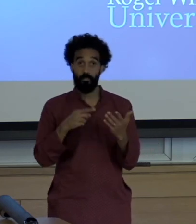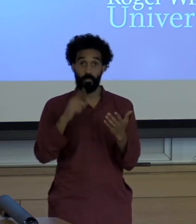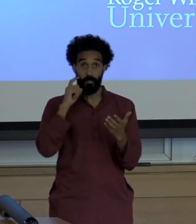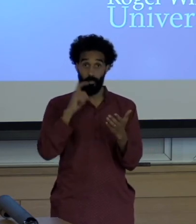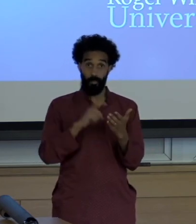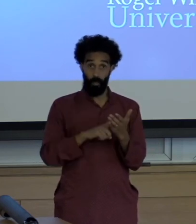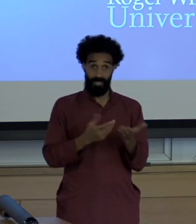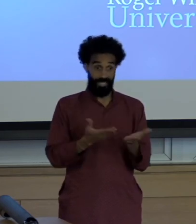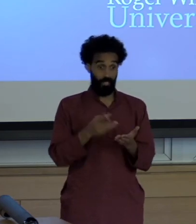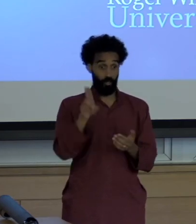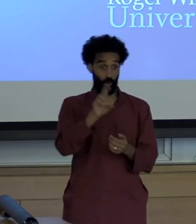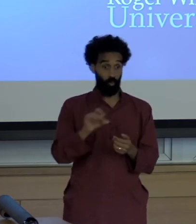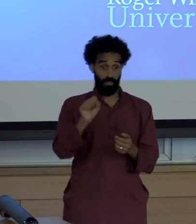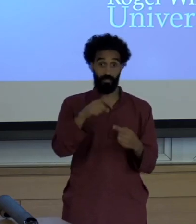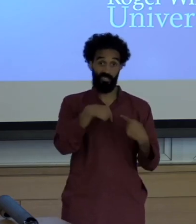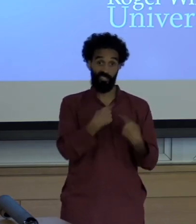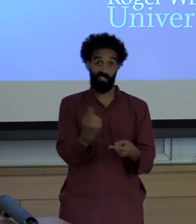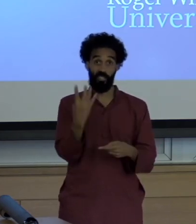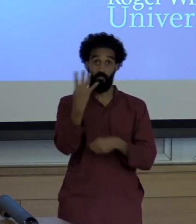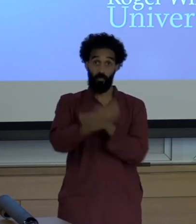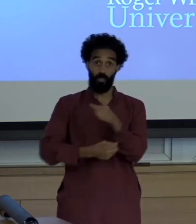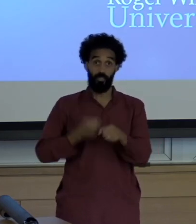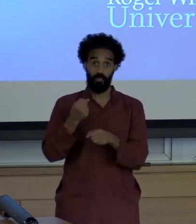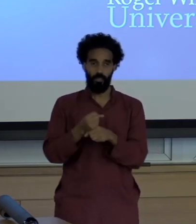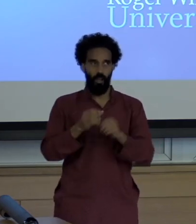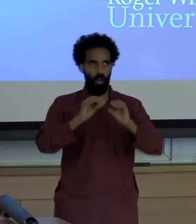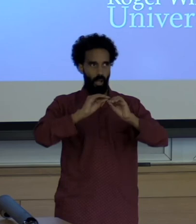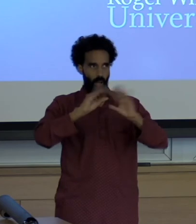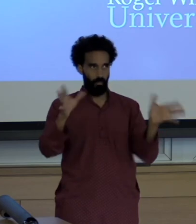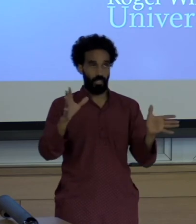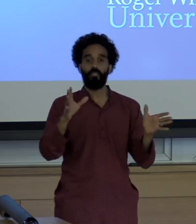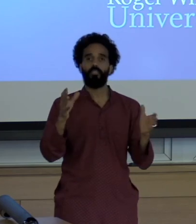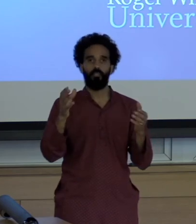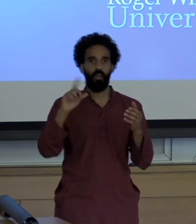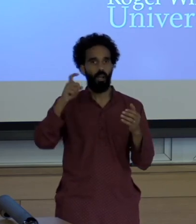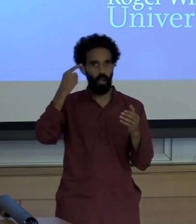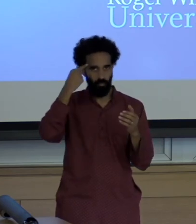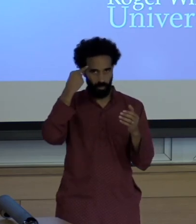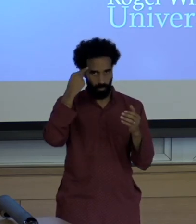And you can tell that there are many influences at stake in any country